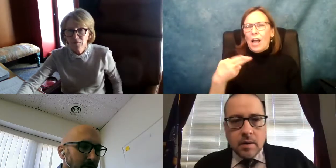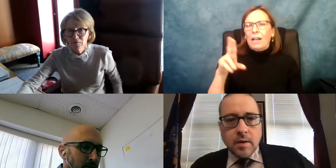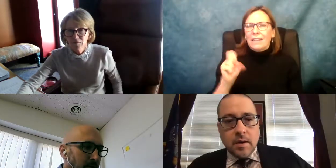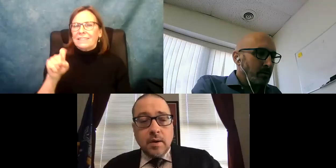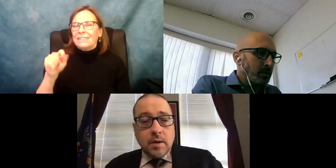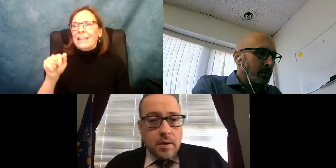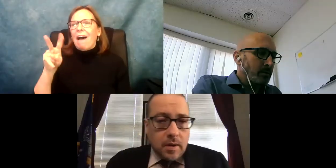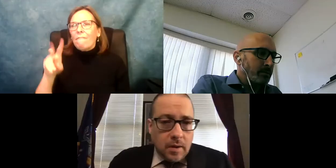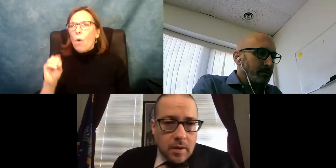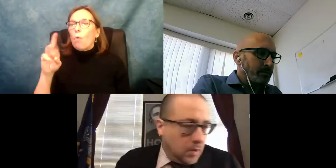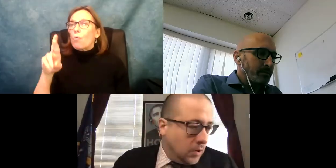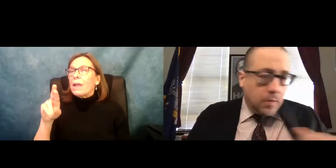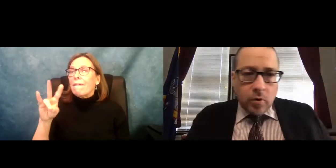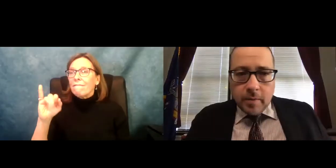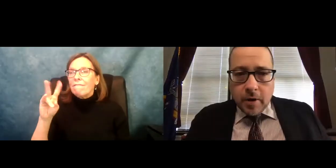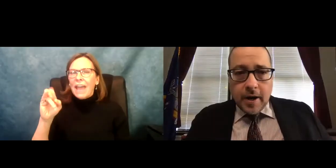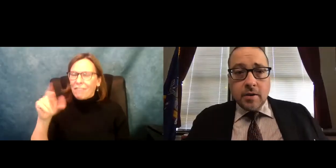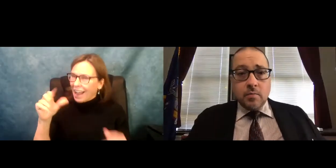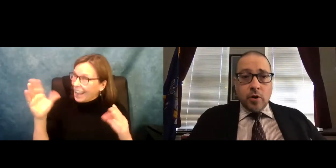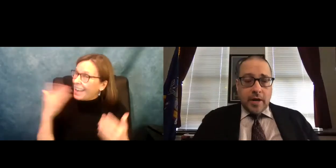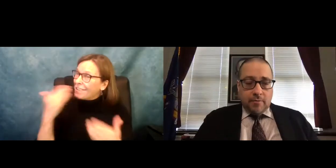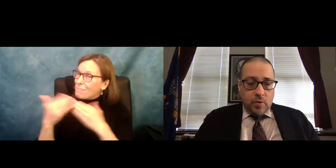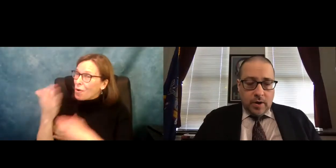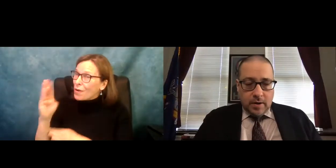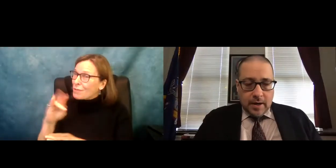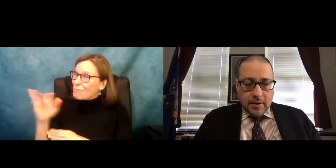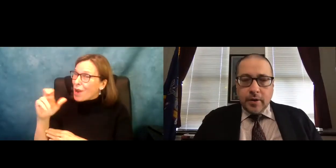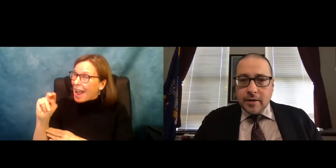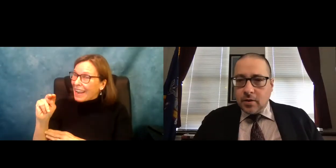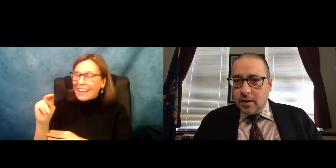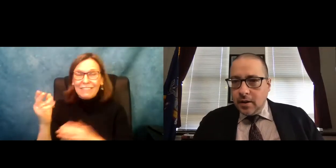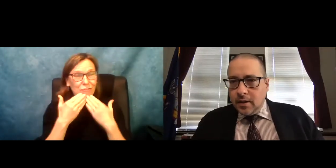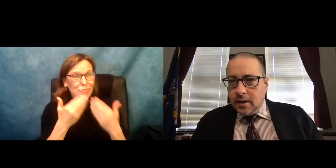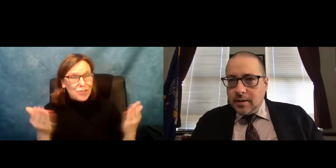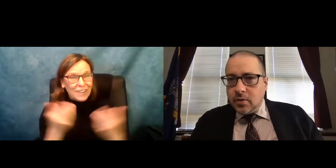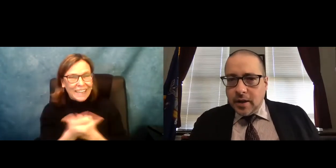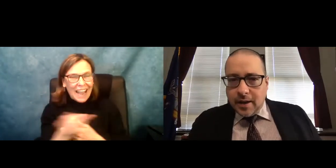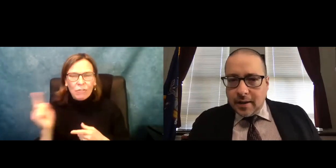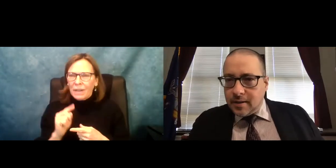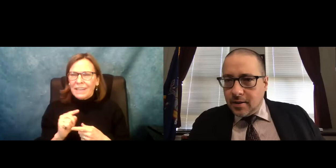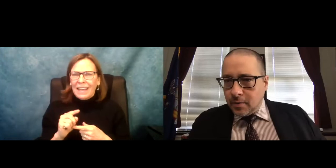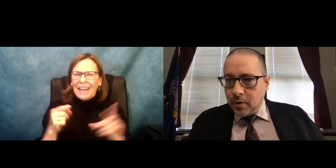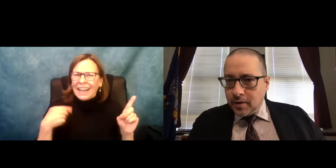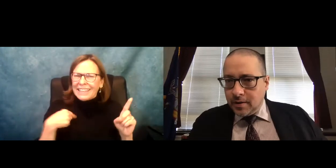without further ado, chair of the senate health committee, senator